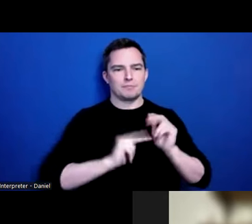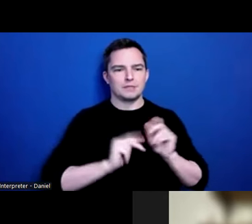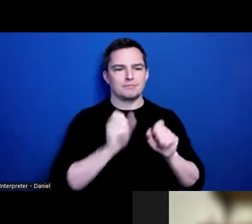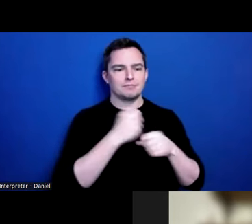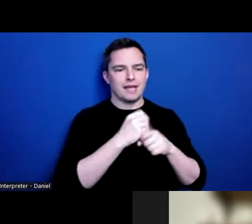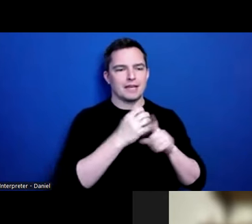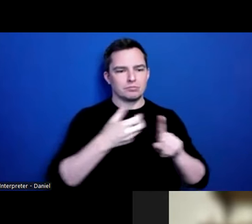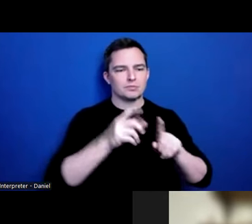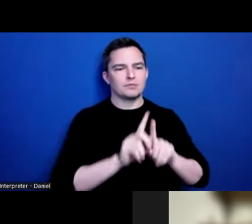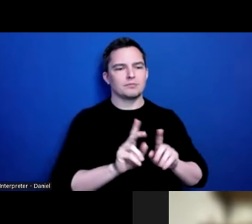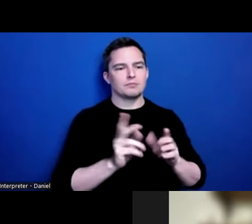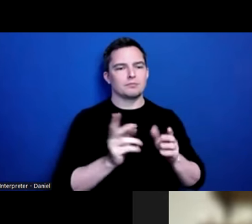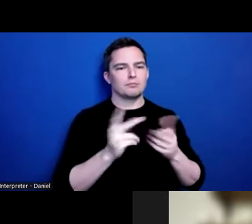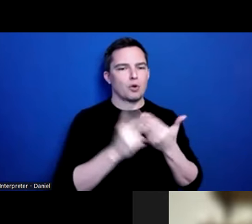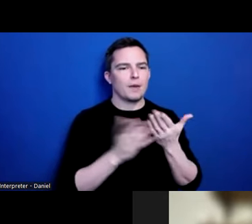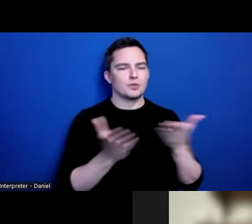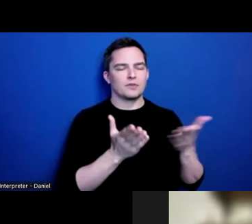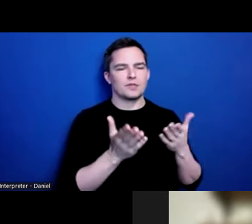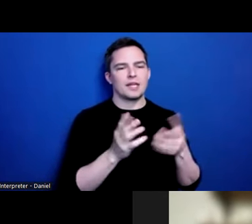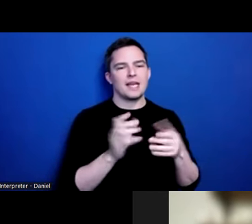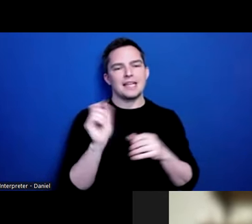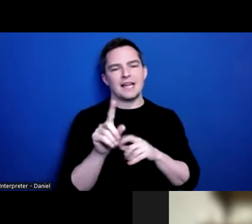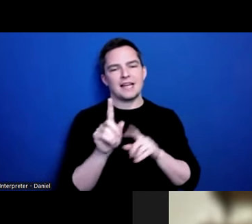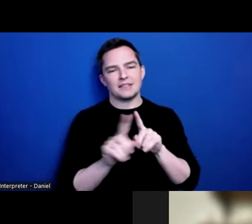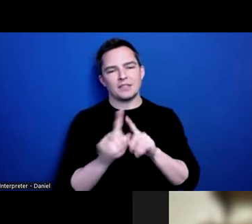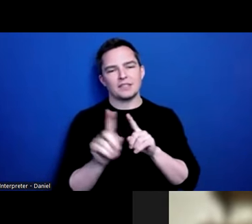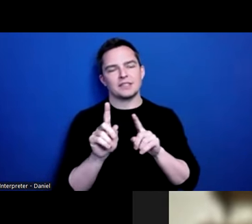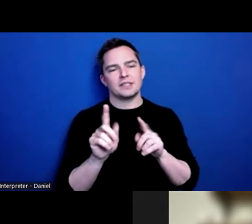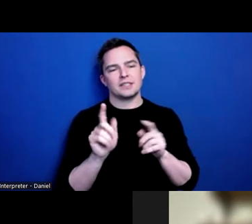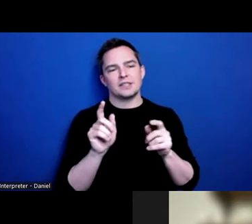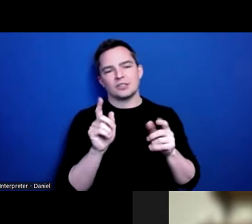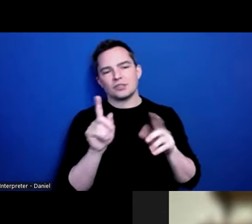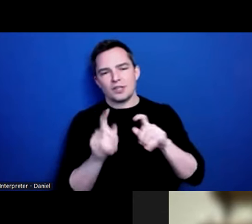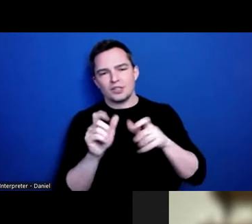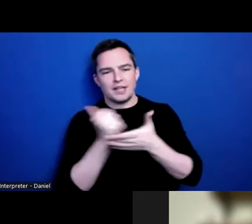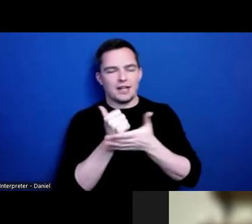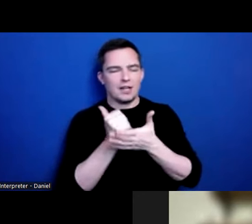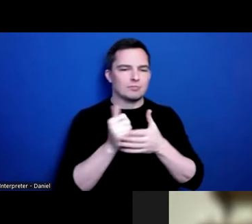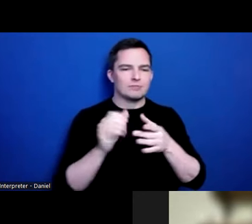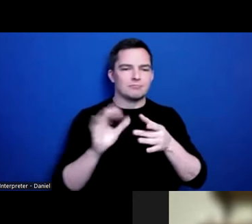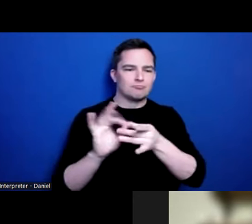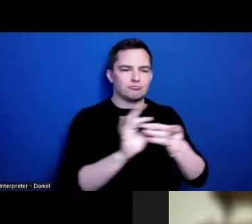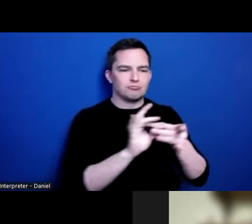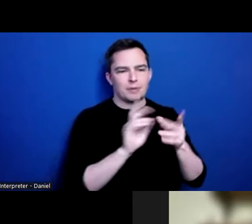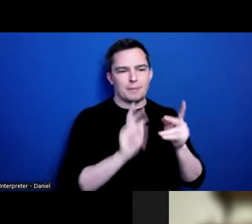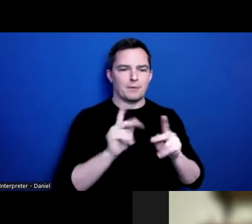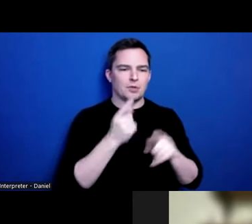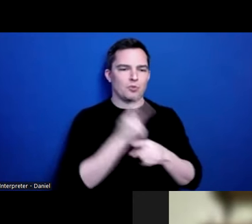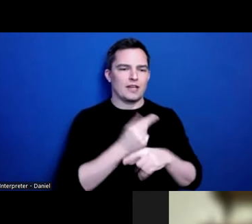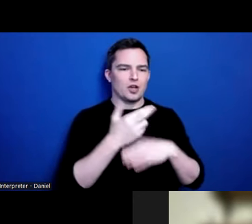And ask really robust questions of folks to get them connected to the resources that they need. Thank you.